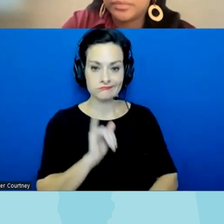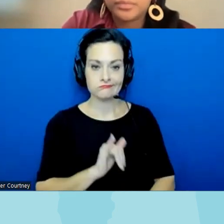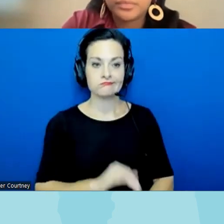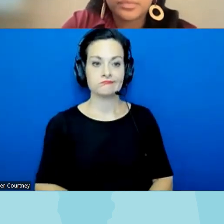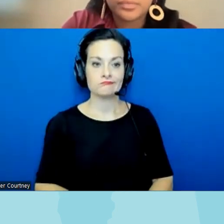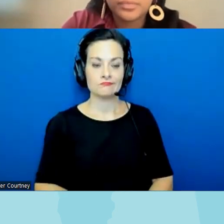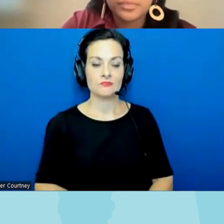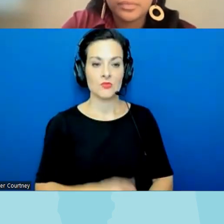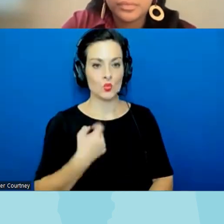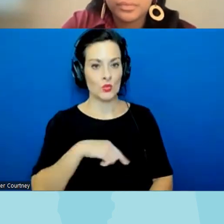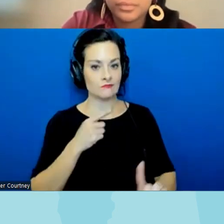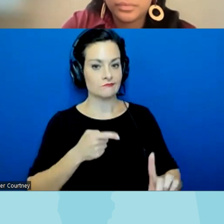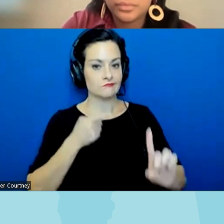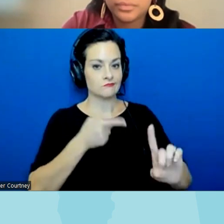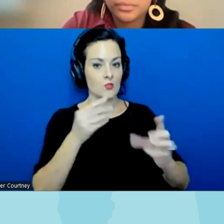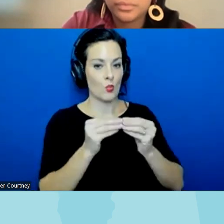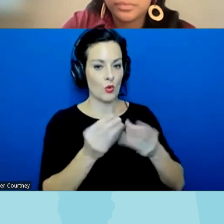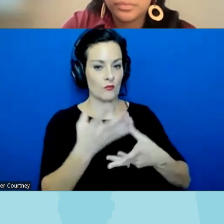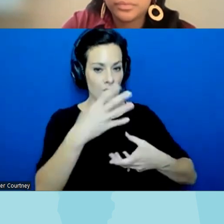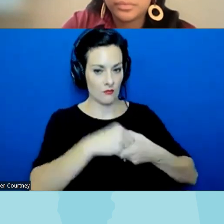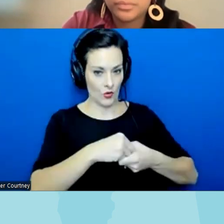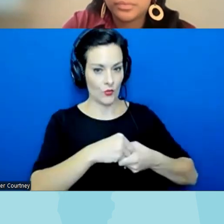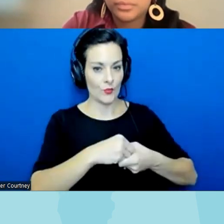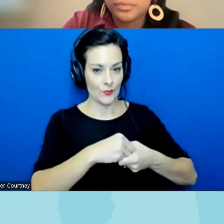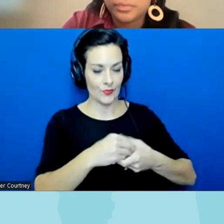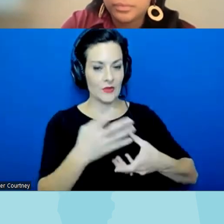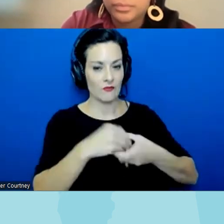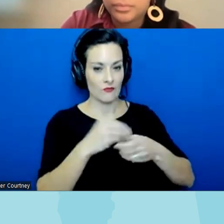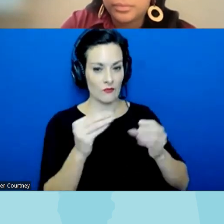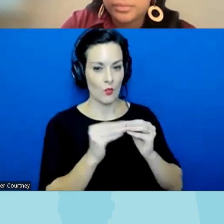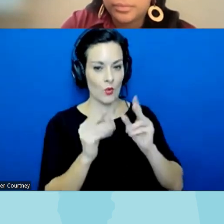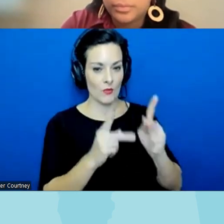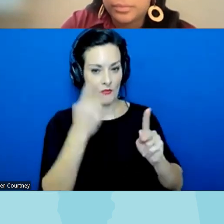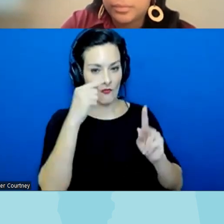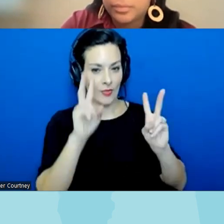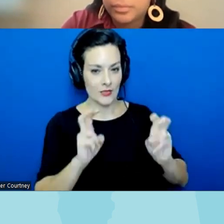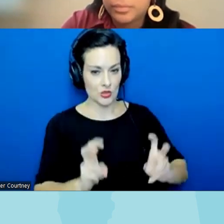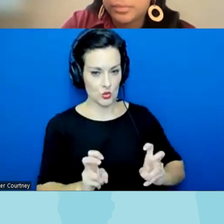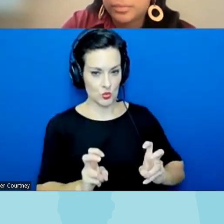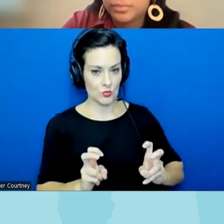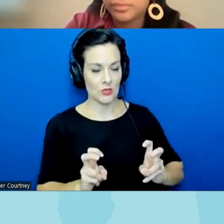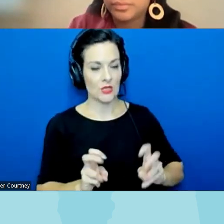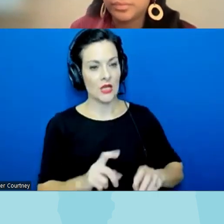toward getting more engaged um or engaging more people into this issue and and really uplifting